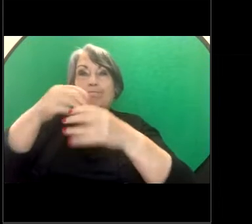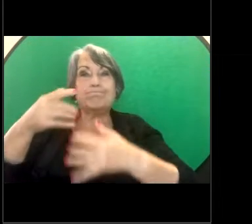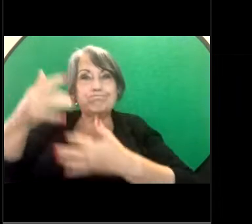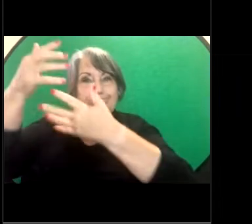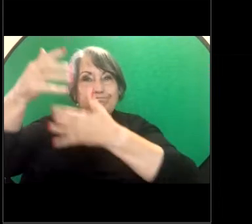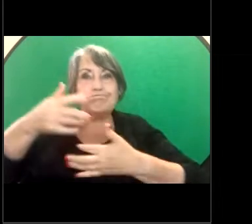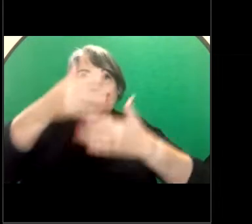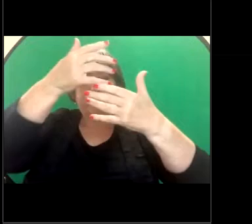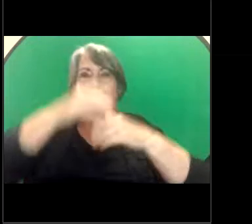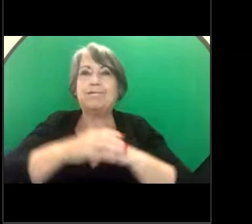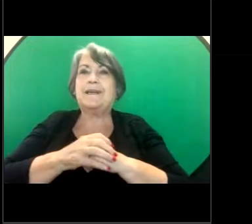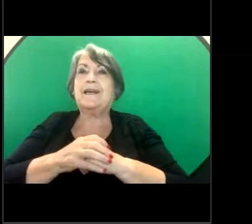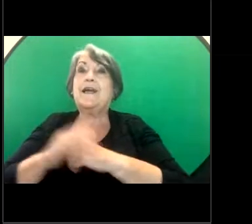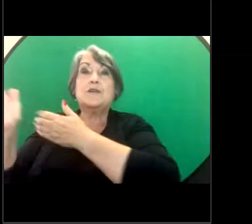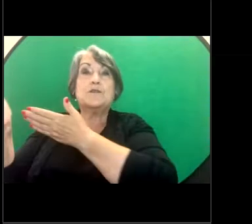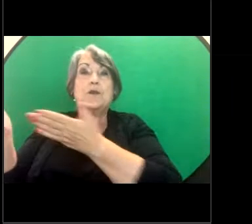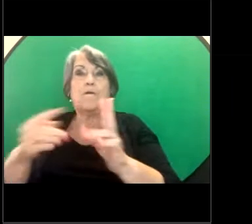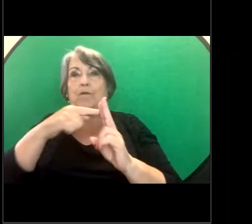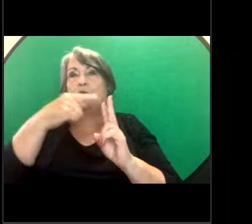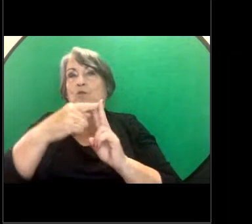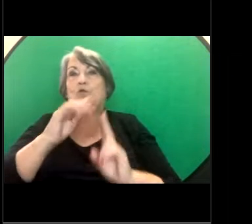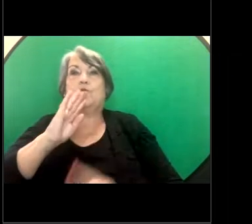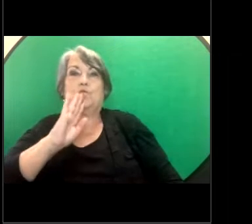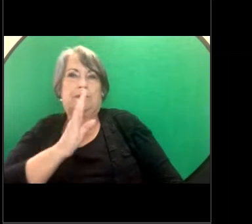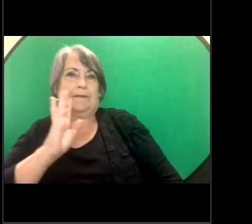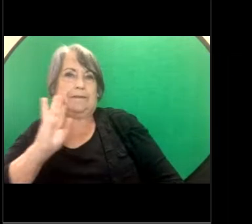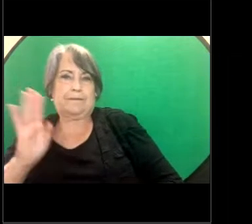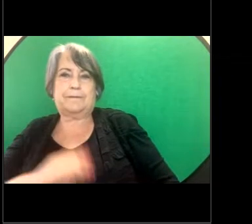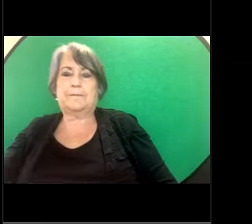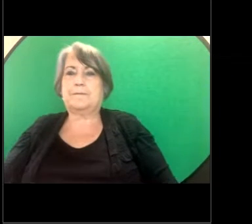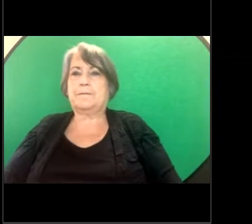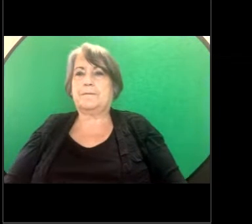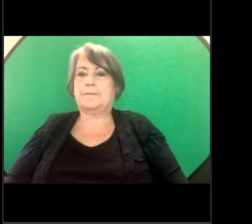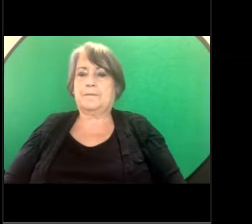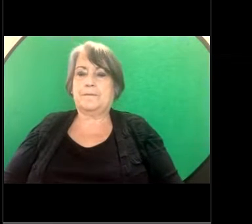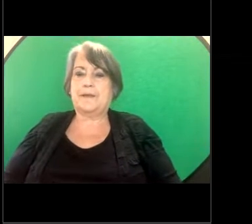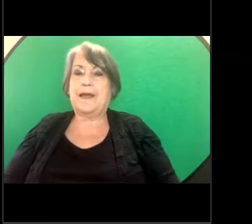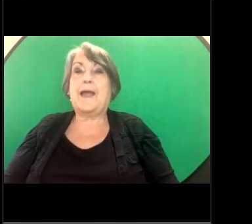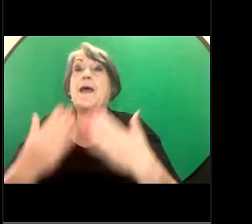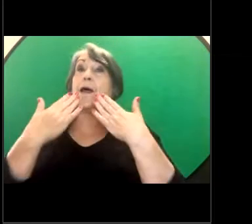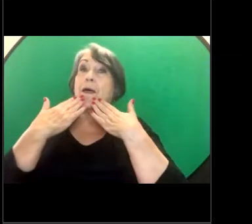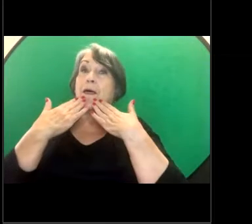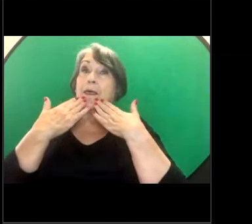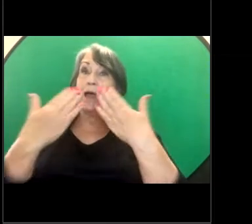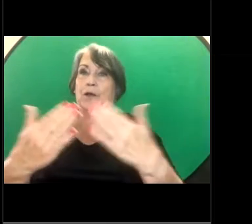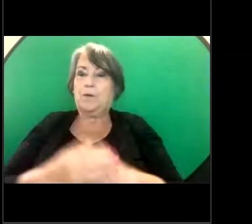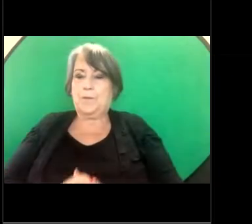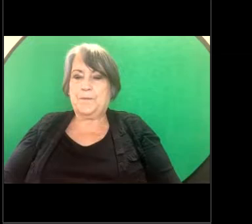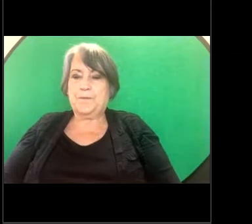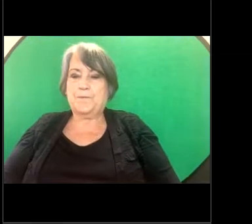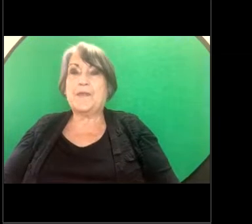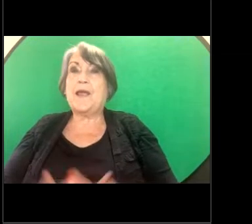now to our presenters Gillian and Amelia. AMELIA: Thank you. Thanks for joining us today.